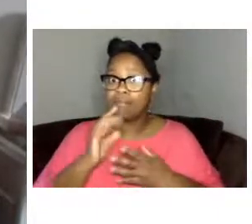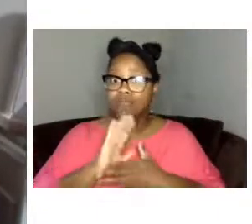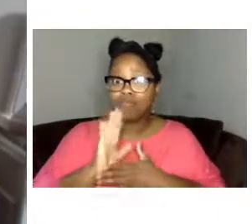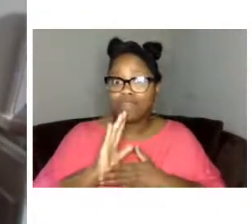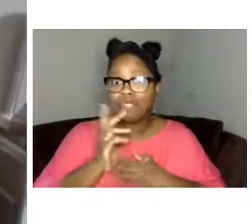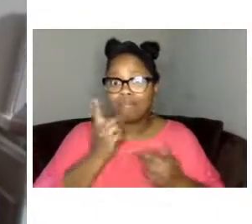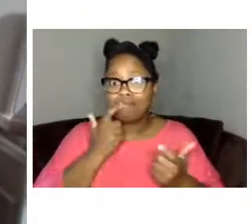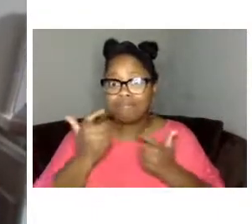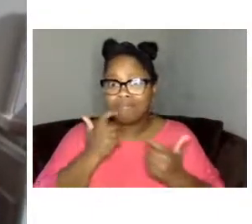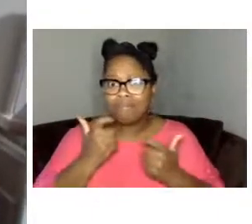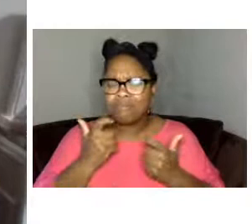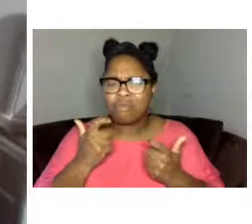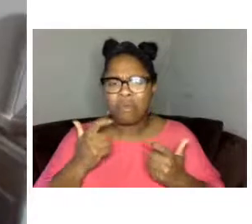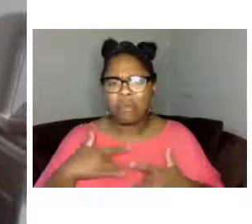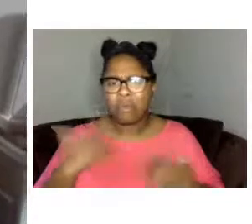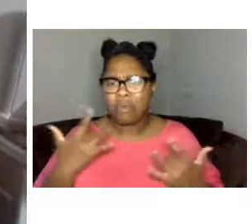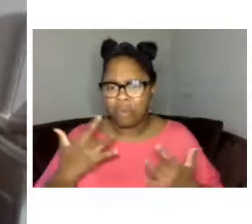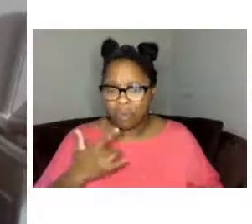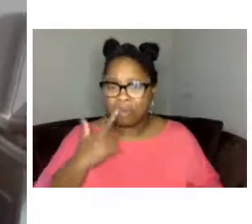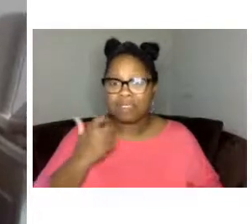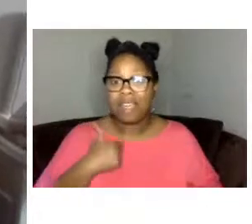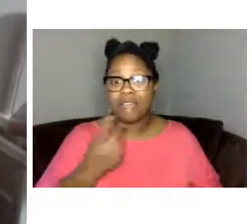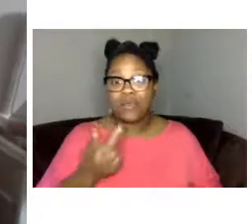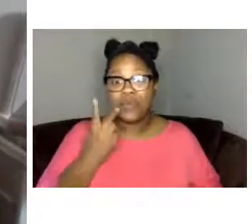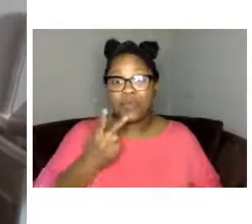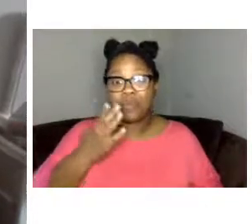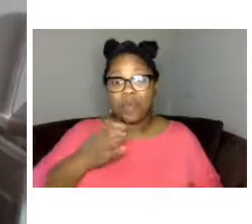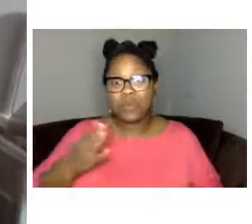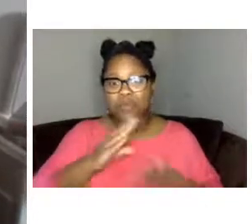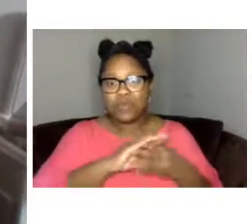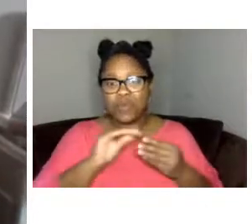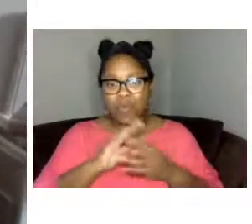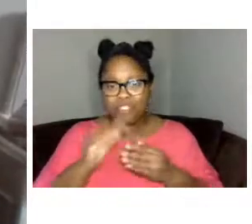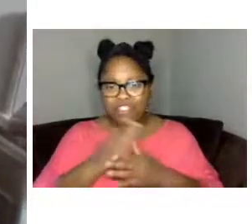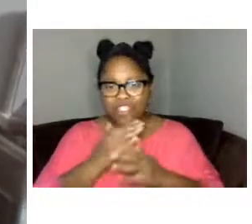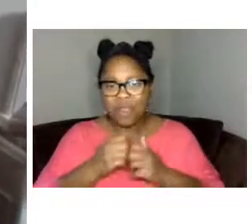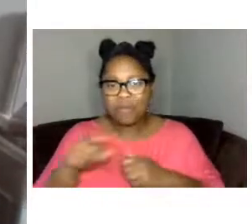Baltimore stories to share with you uh uh this afternoon the event today